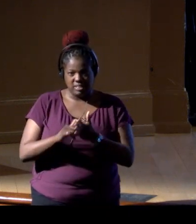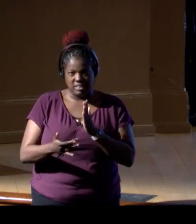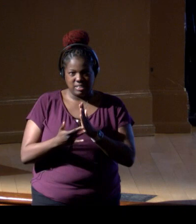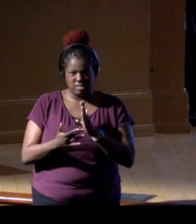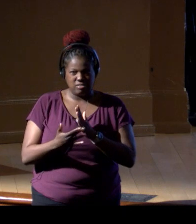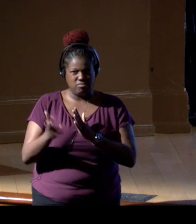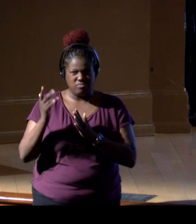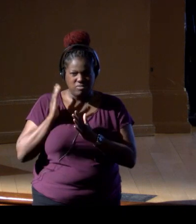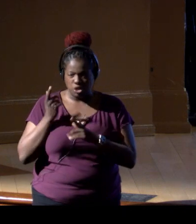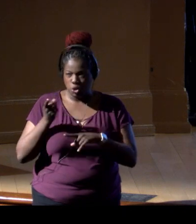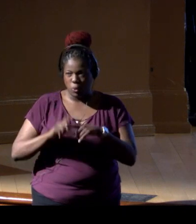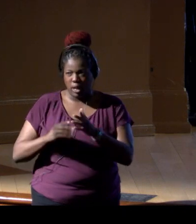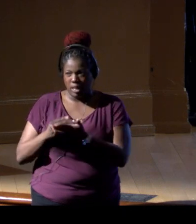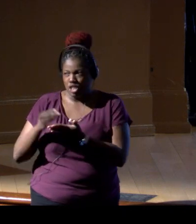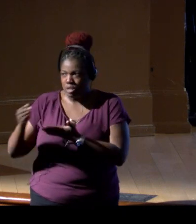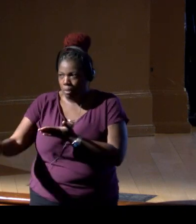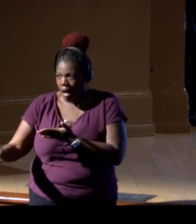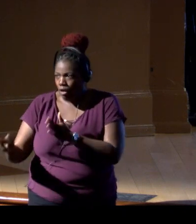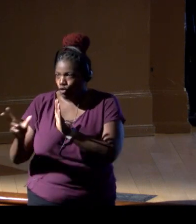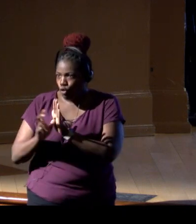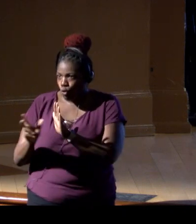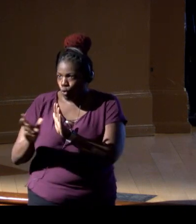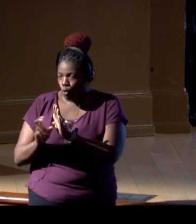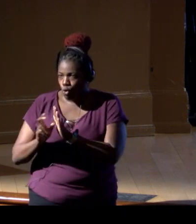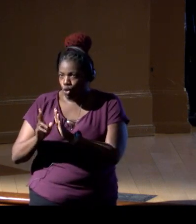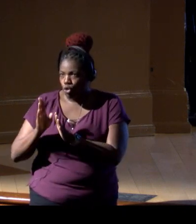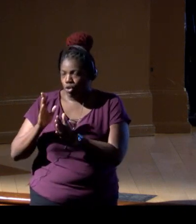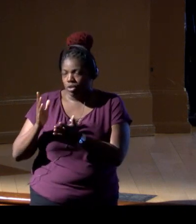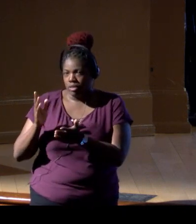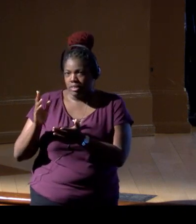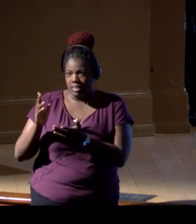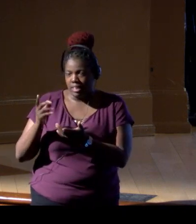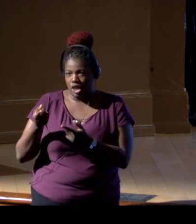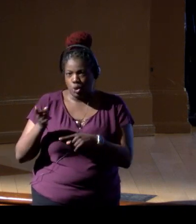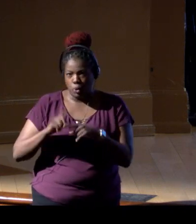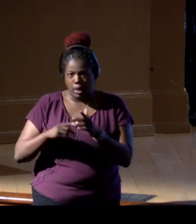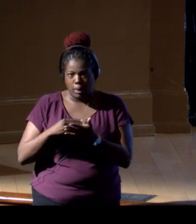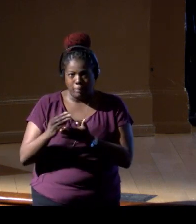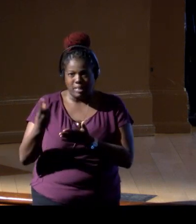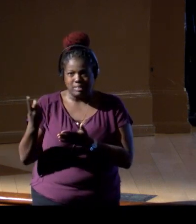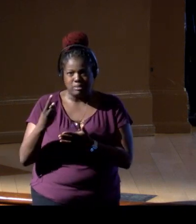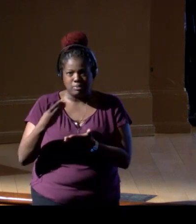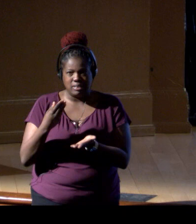You couldn't go out and buy a recorder that would record, certainly couldn't buy something easily that could detect